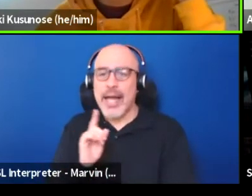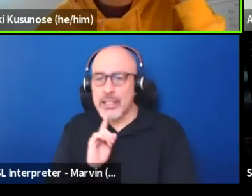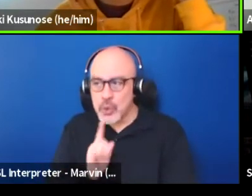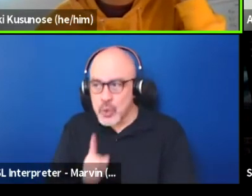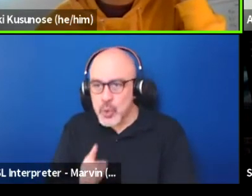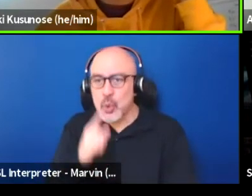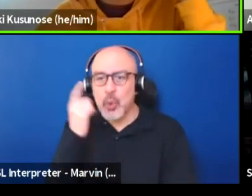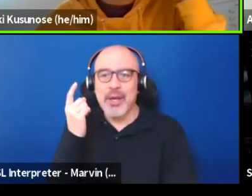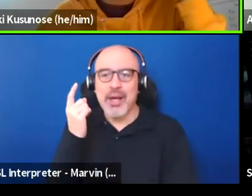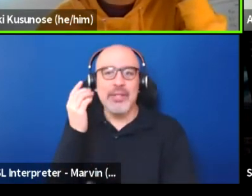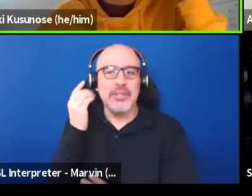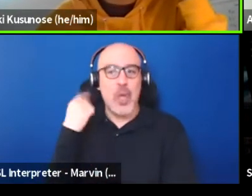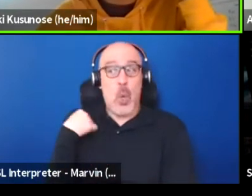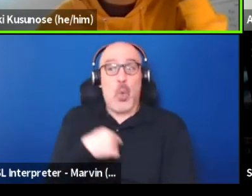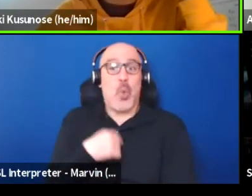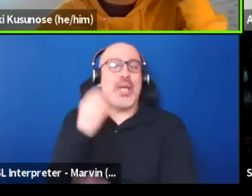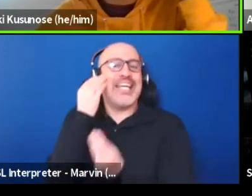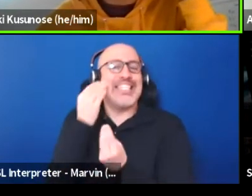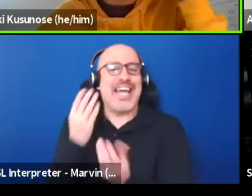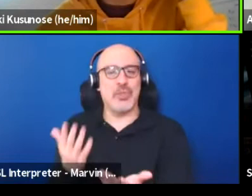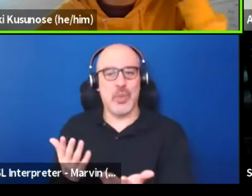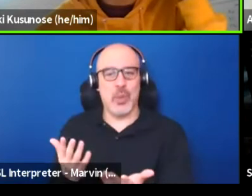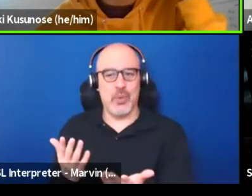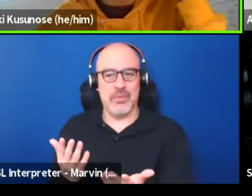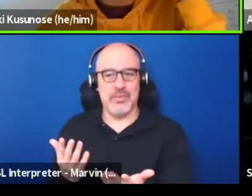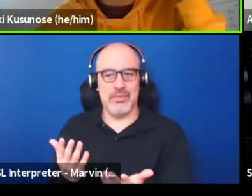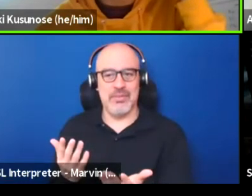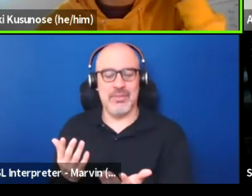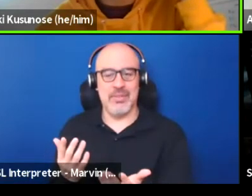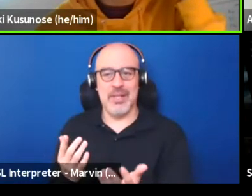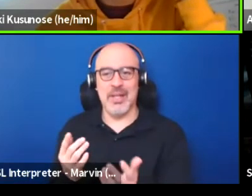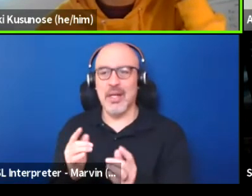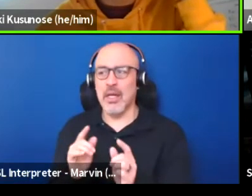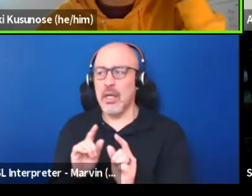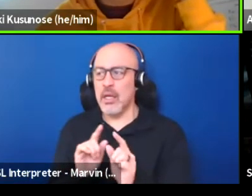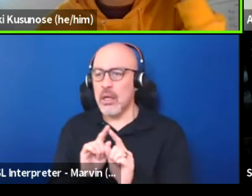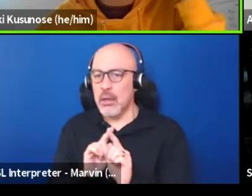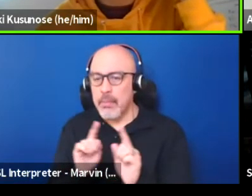So, even something that seems so blatantly true